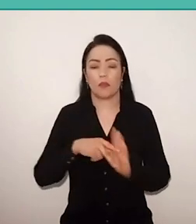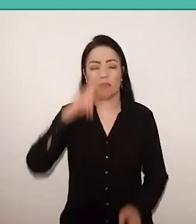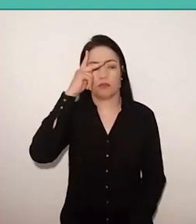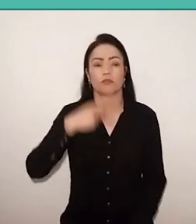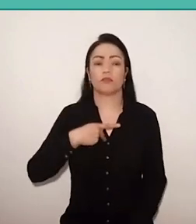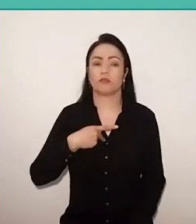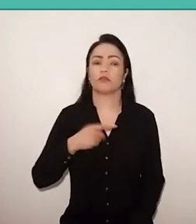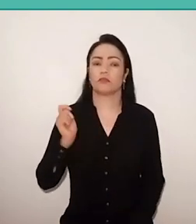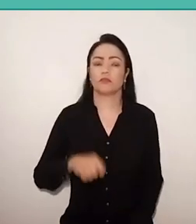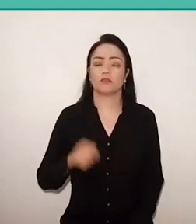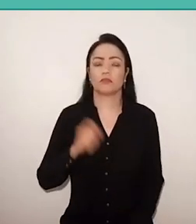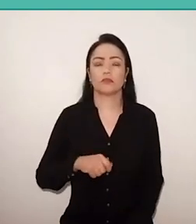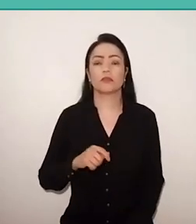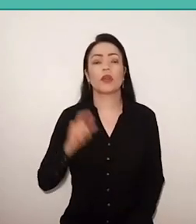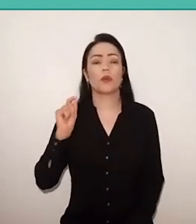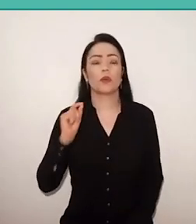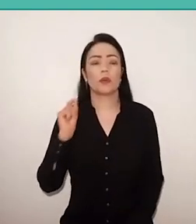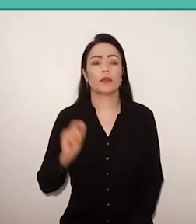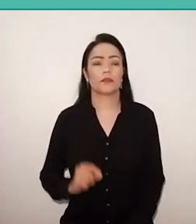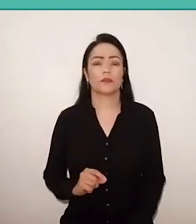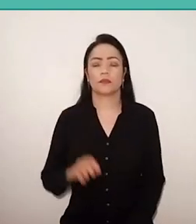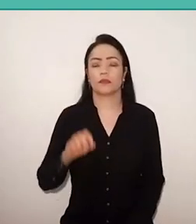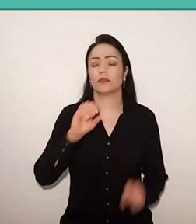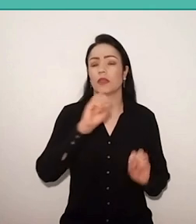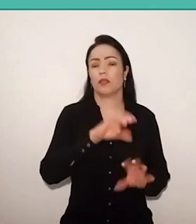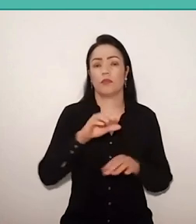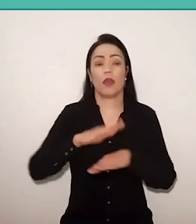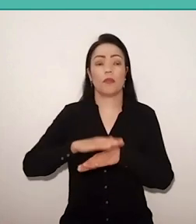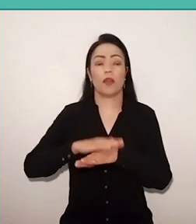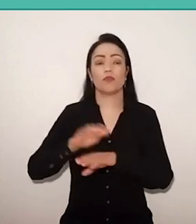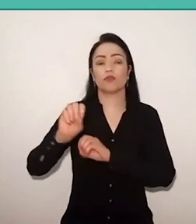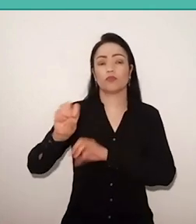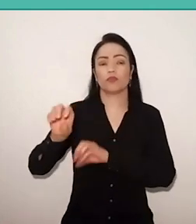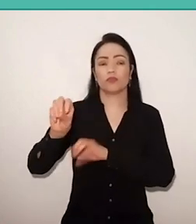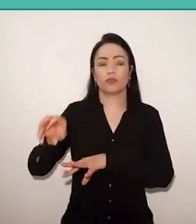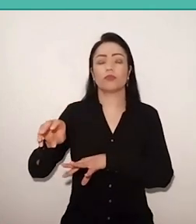talking about the educator as someone who graduates